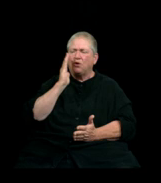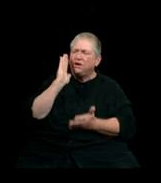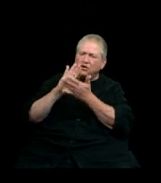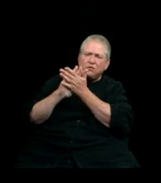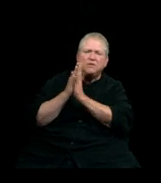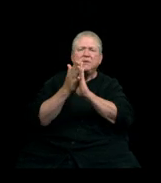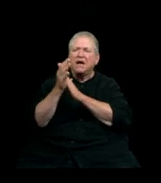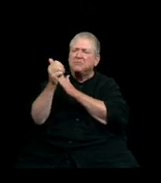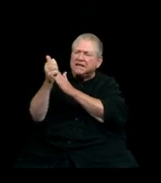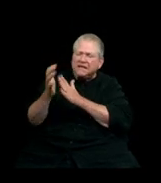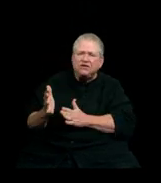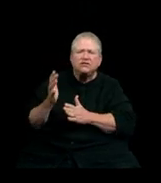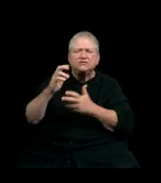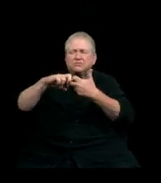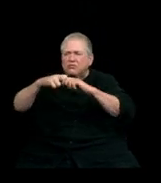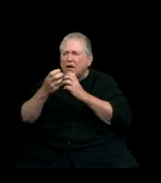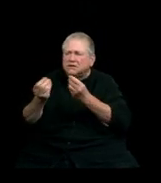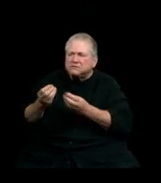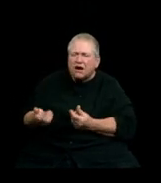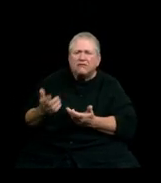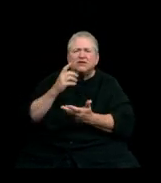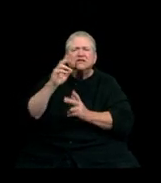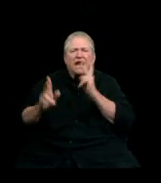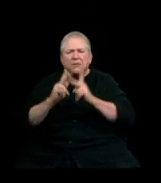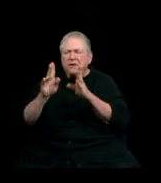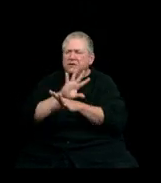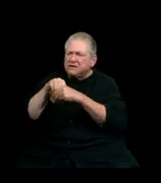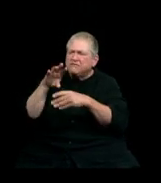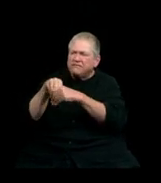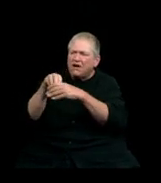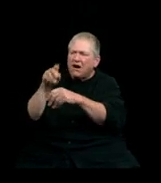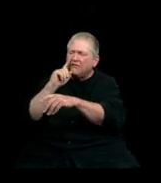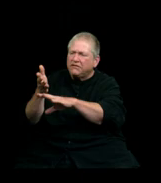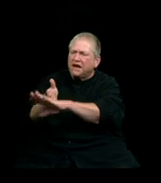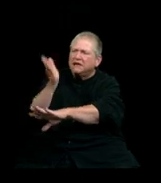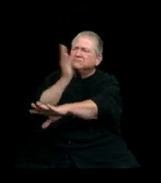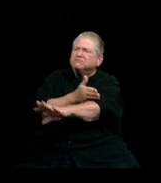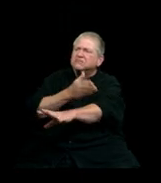problem solvers, and engaged citizens that create a better future for us all.